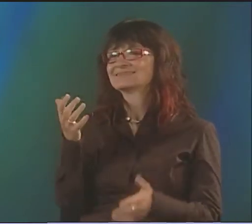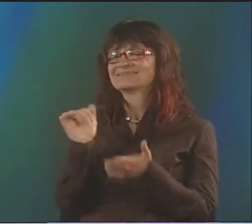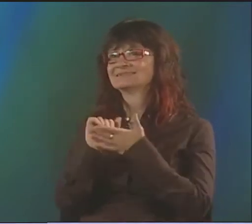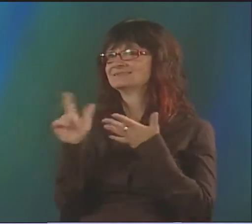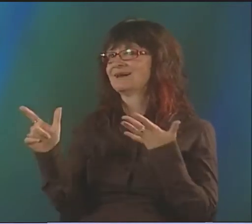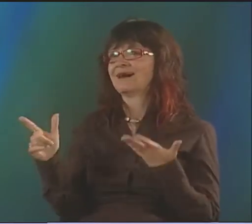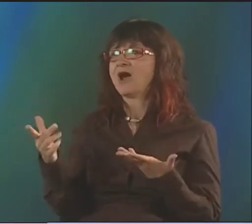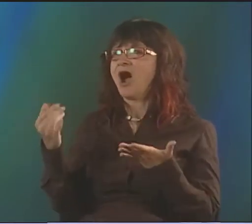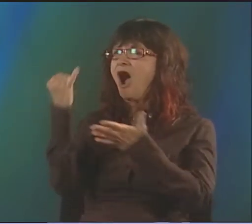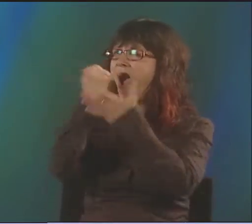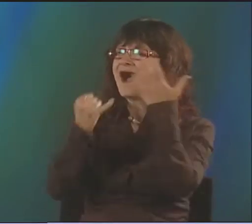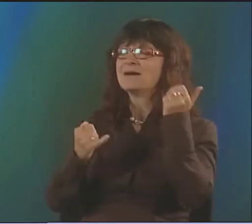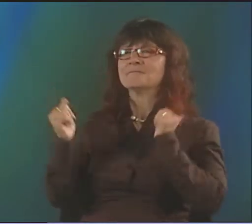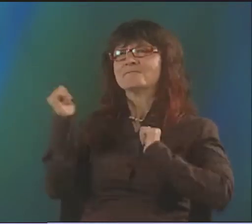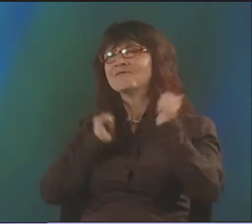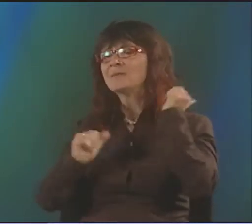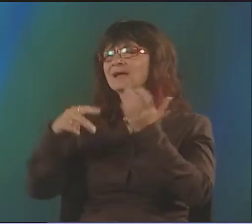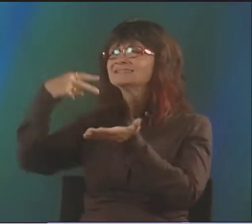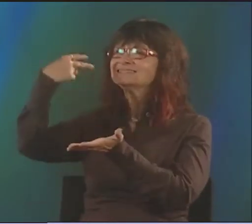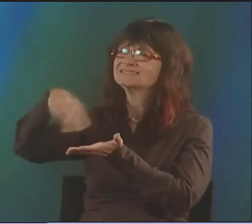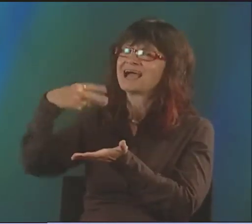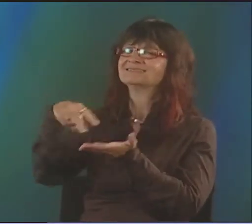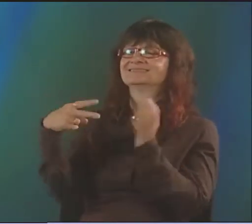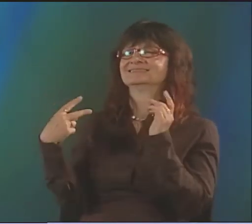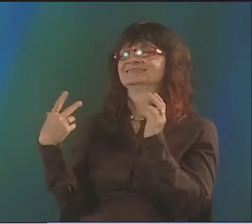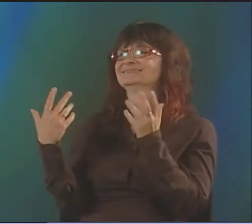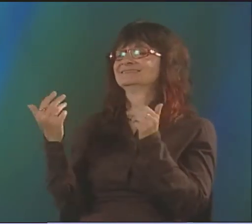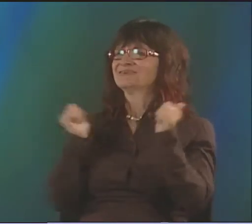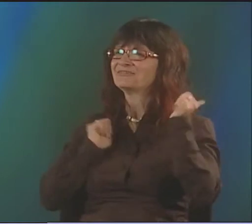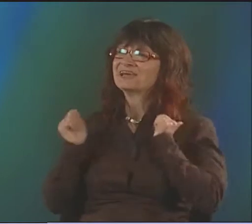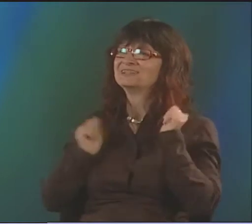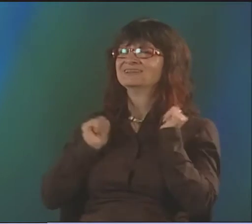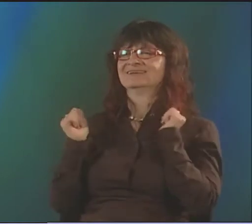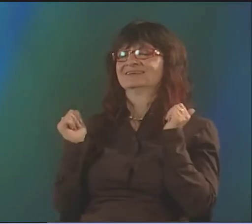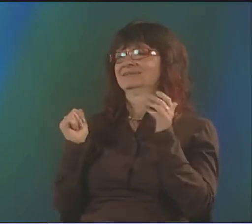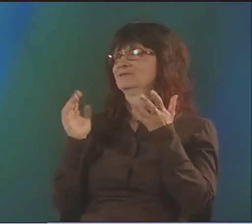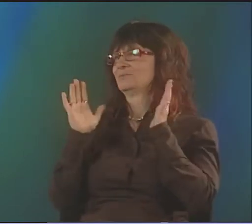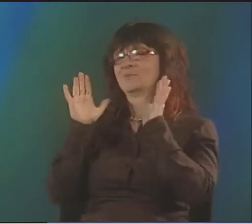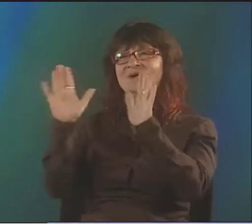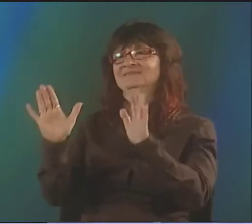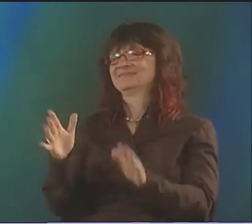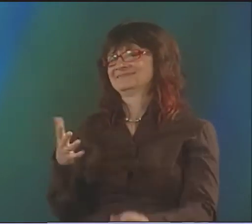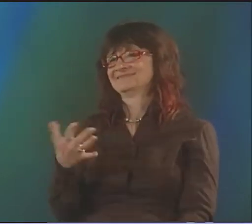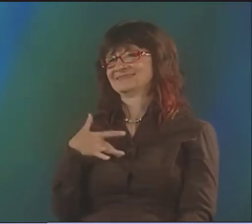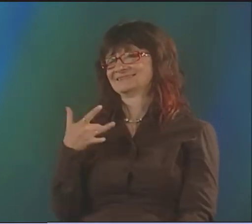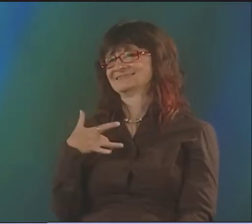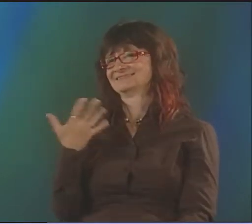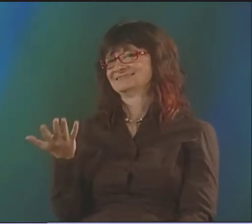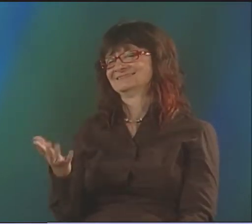REFRESHING WATER. IT'S REPLENISHING. I ENJOY IT. AND THAT'S ALL.